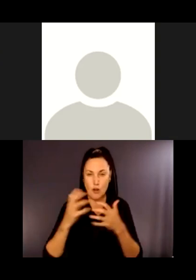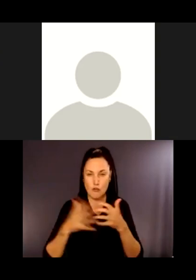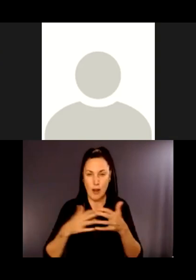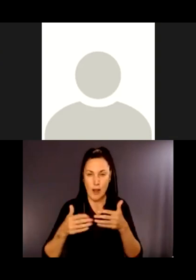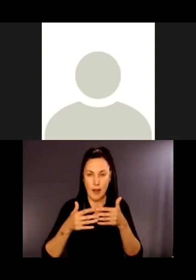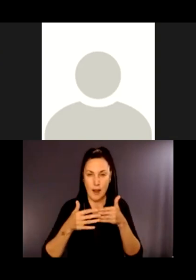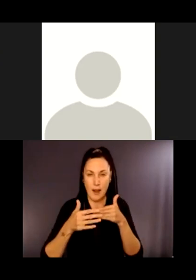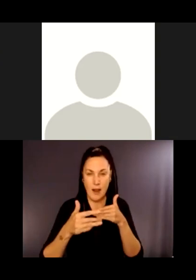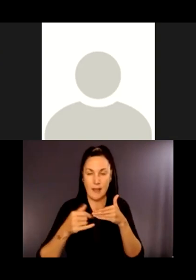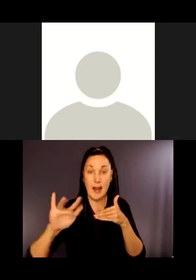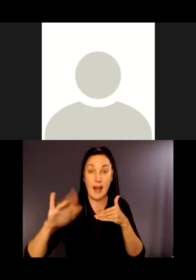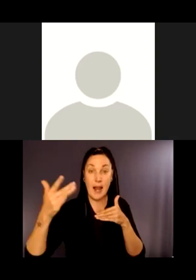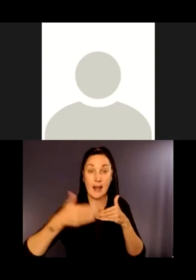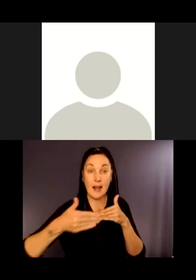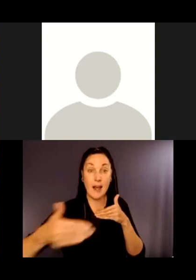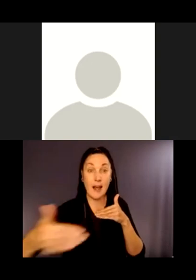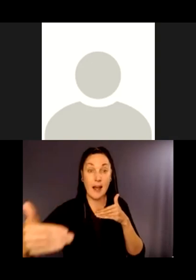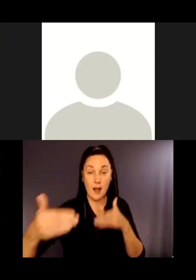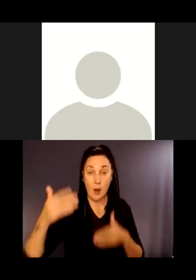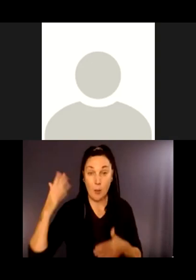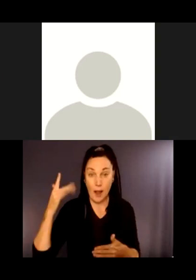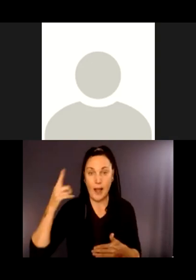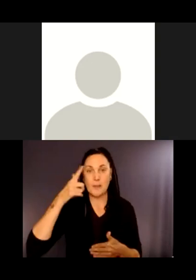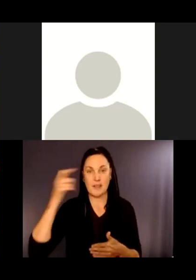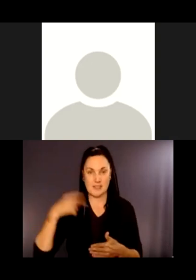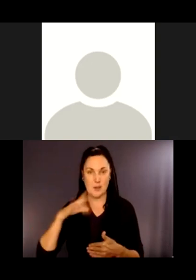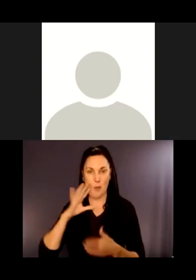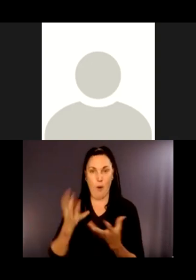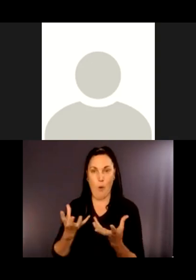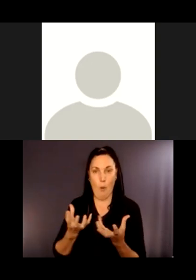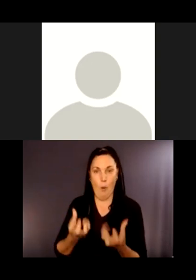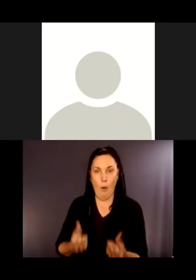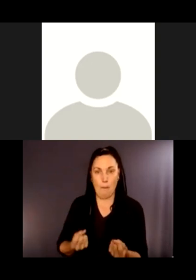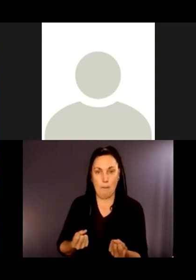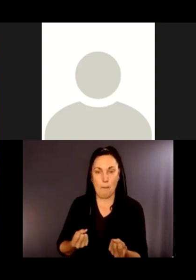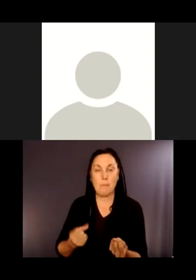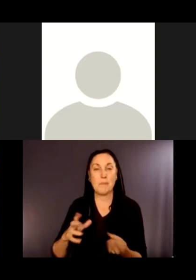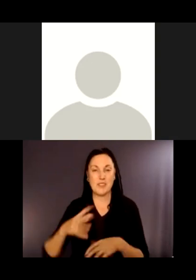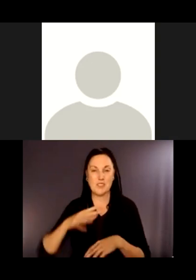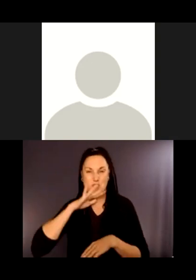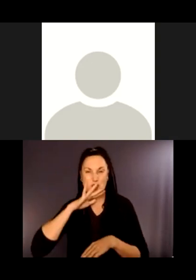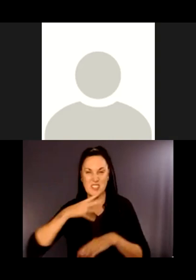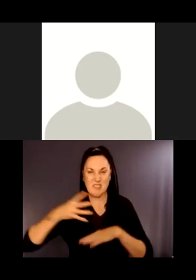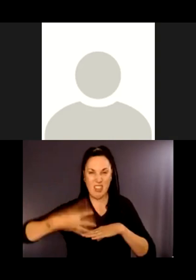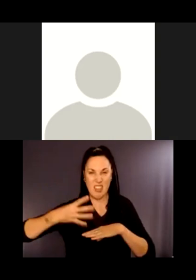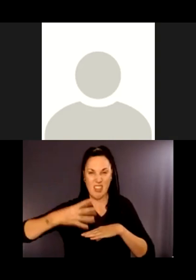That's pervious pavement to absorb runoff from cars. There's a rain garden. There's a native plant buffer. There's a kiosk.